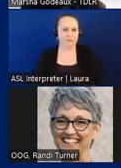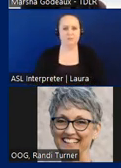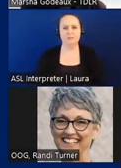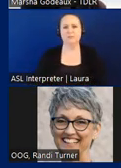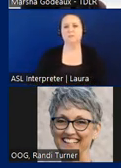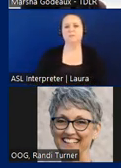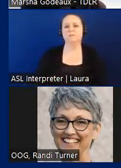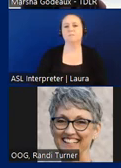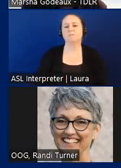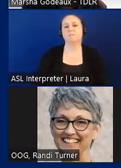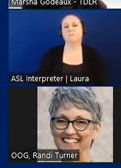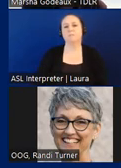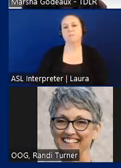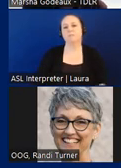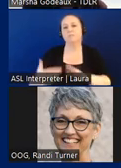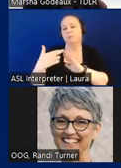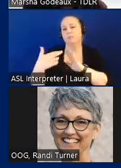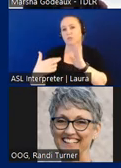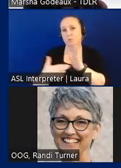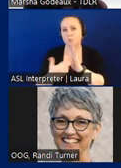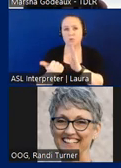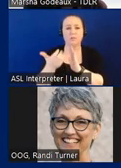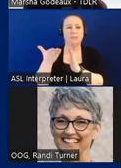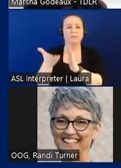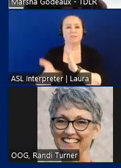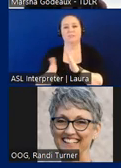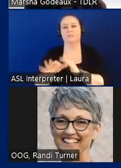and the rules are also where any fees or penalties that tdlr will charge can be found